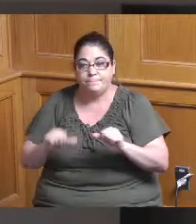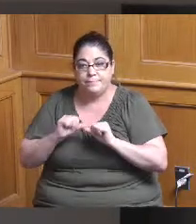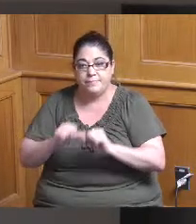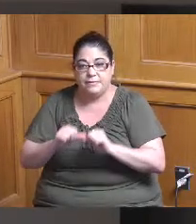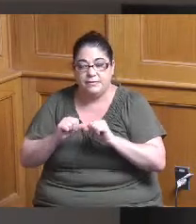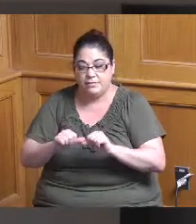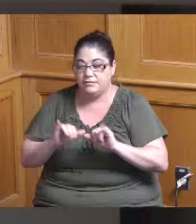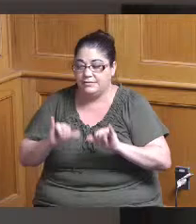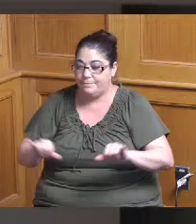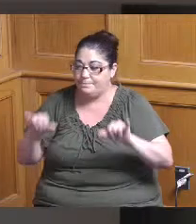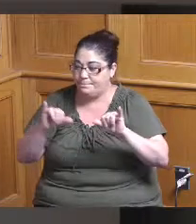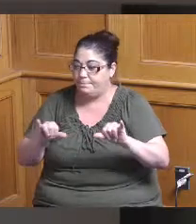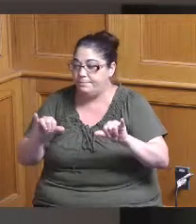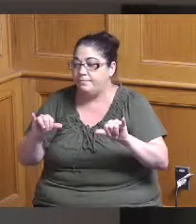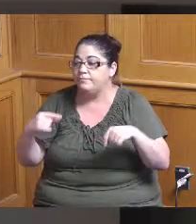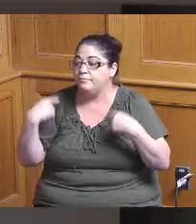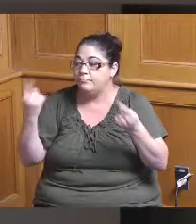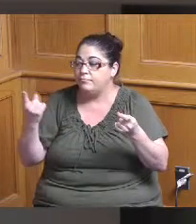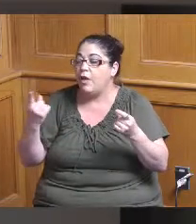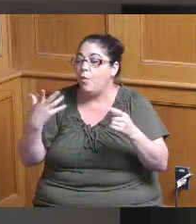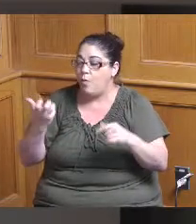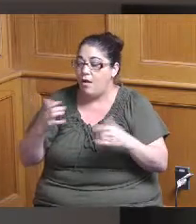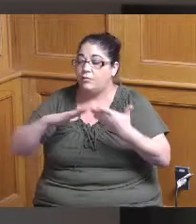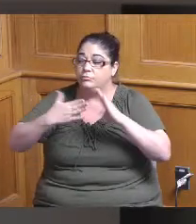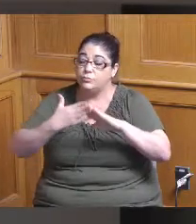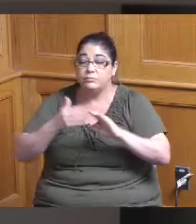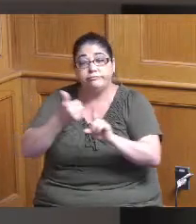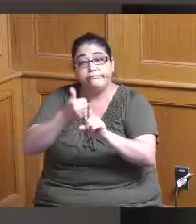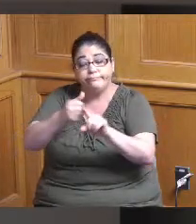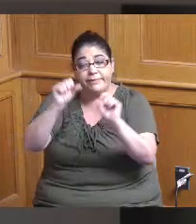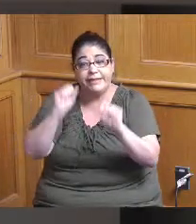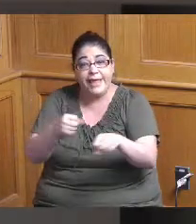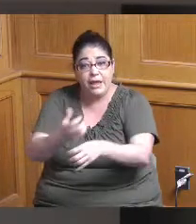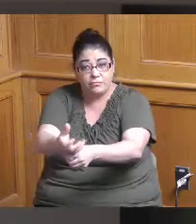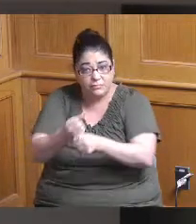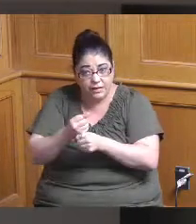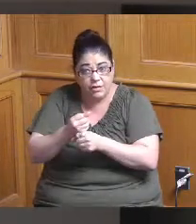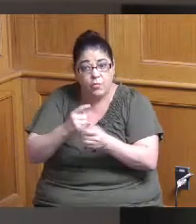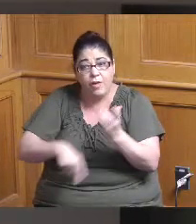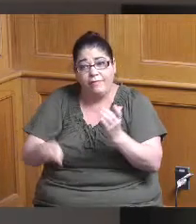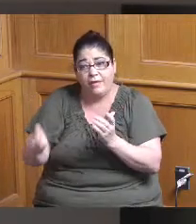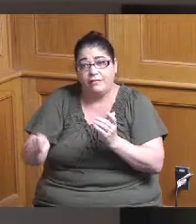be accessible to the communities that need it and because we're using county general funds we